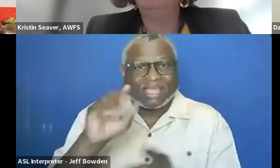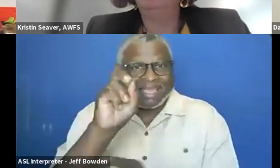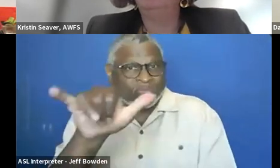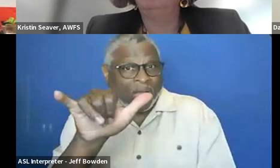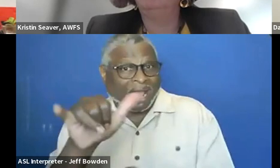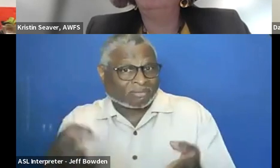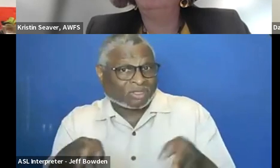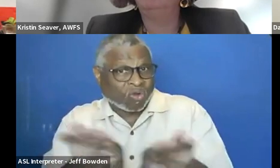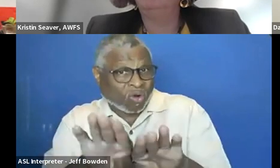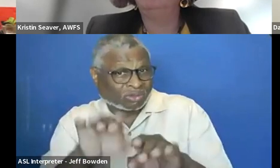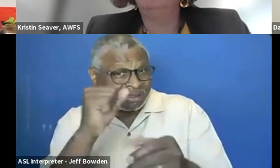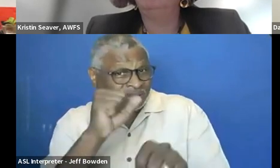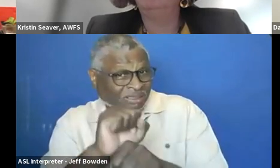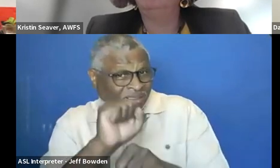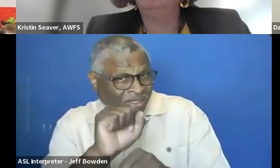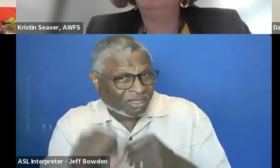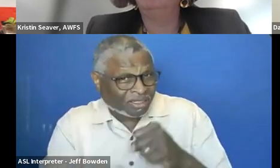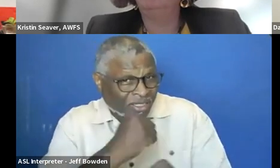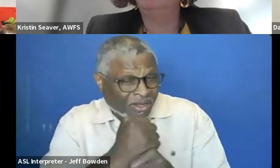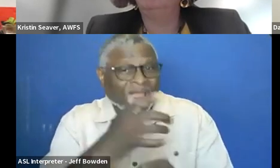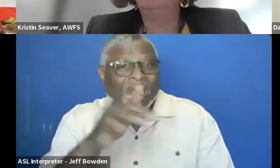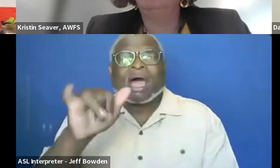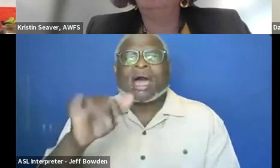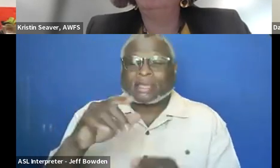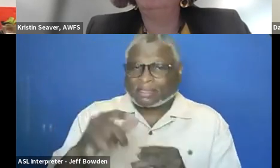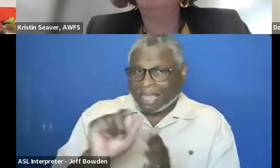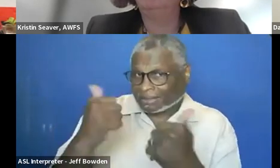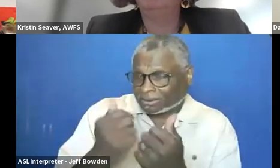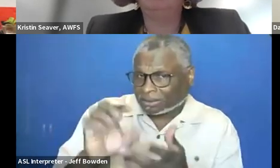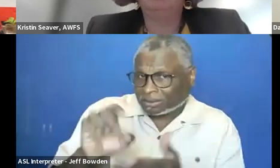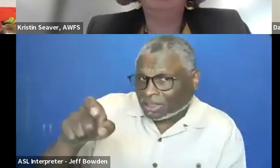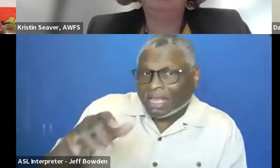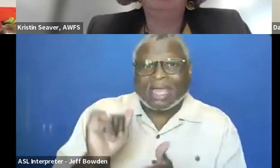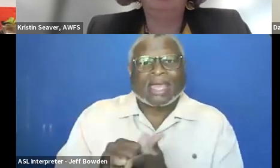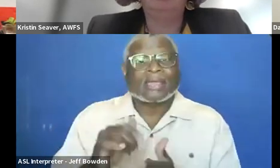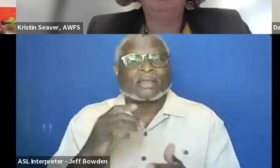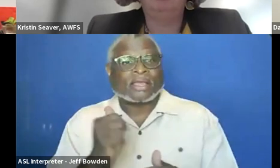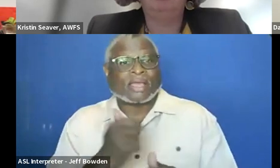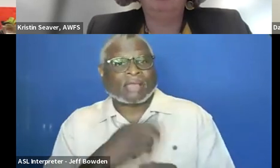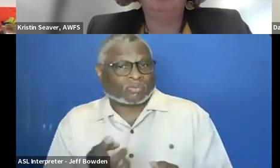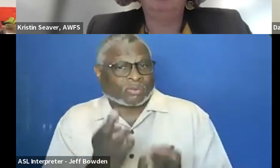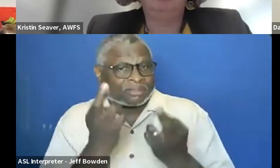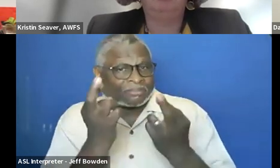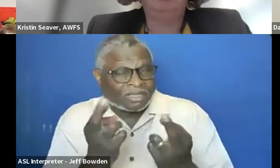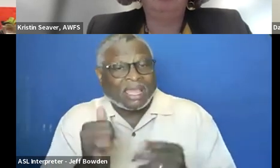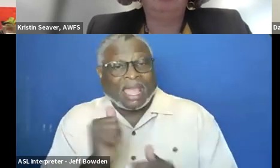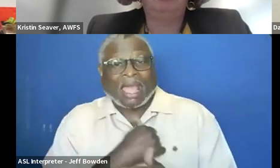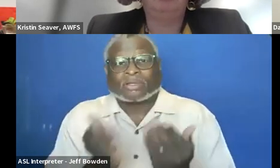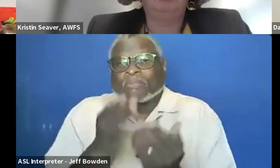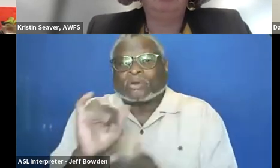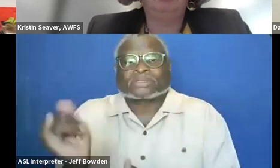or some other thing for the agency, and with the speed in which I got the recommendation was